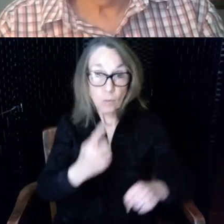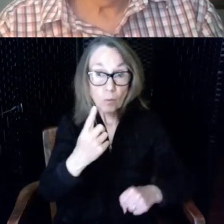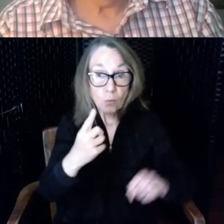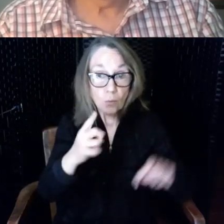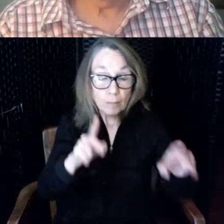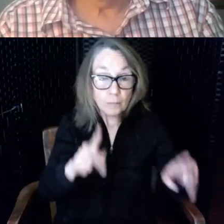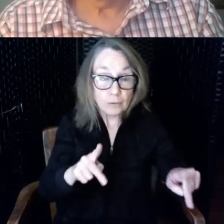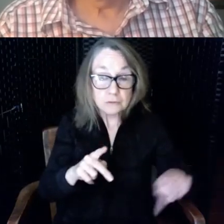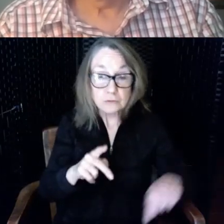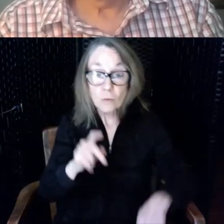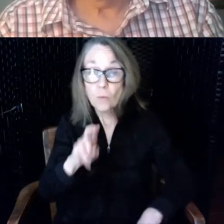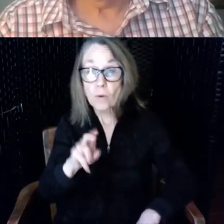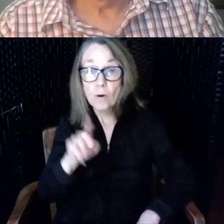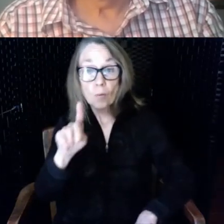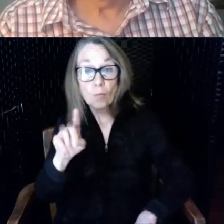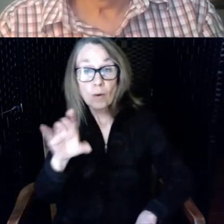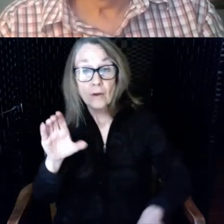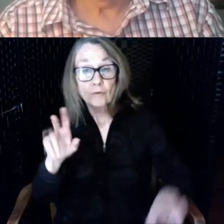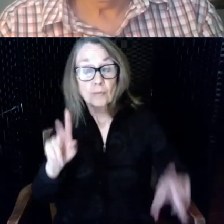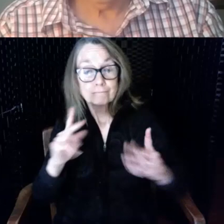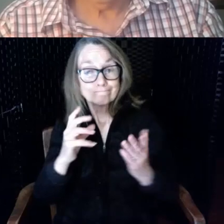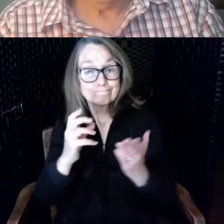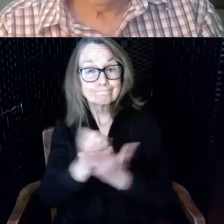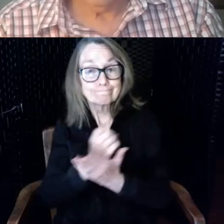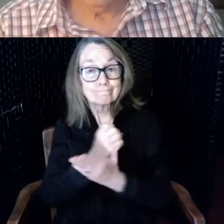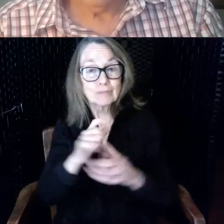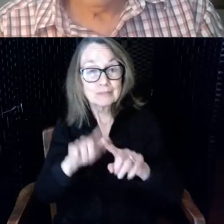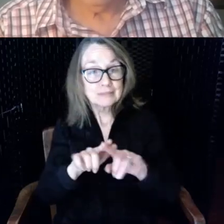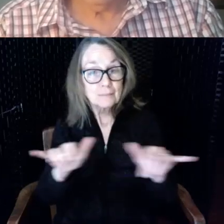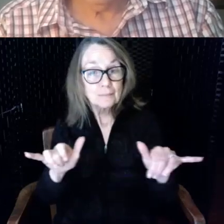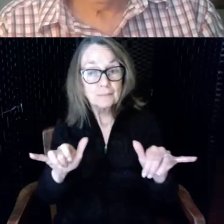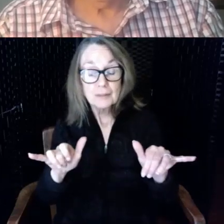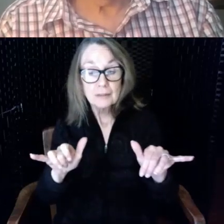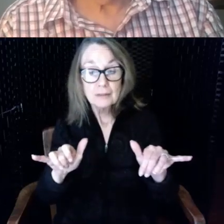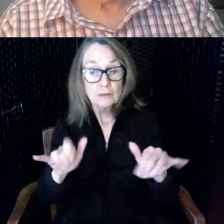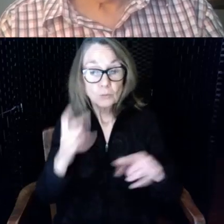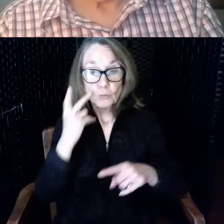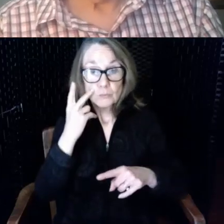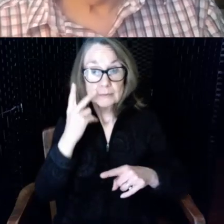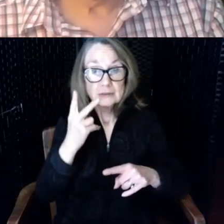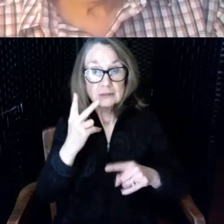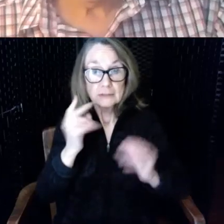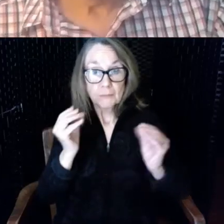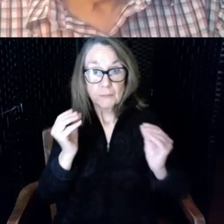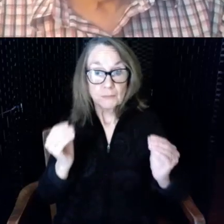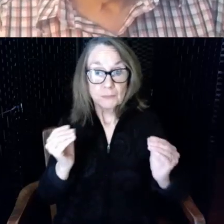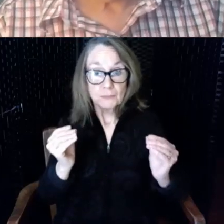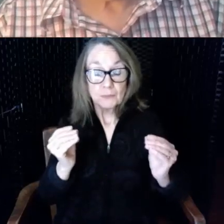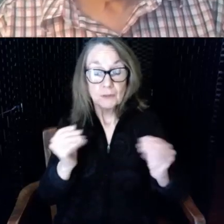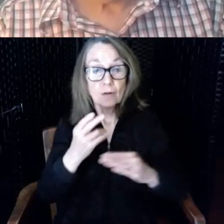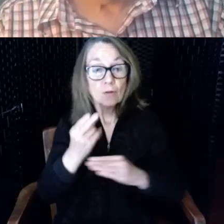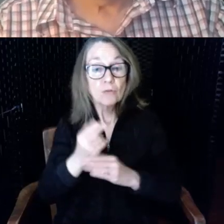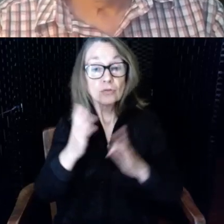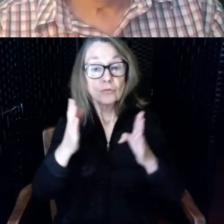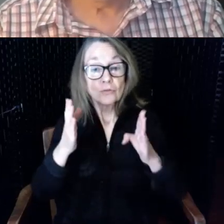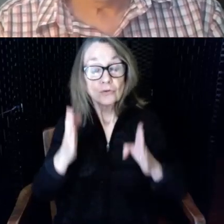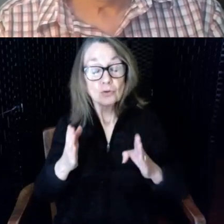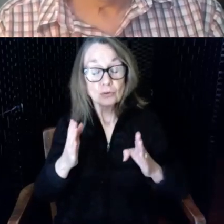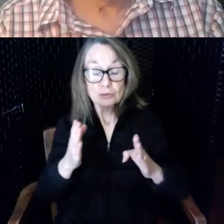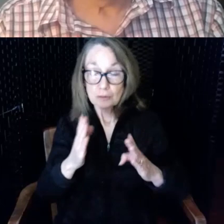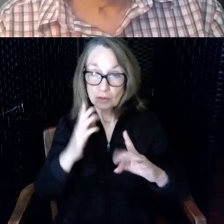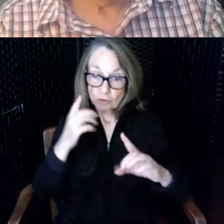time it's completely seamless the user ends up with a direct connection from